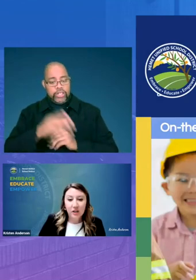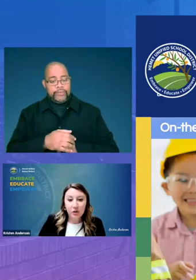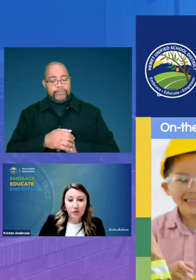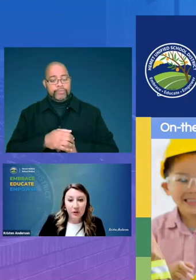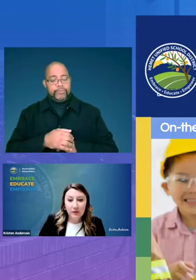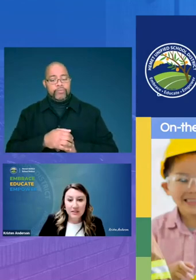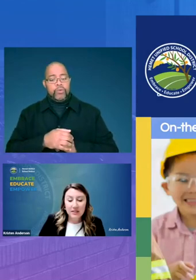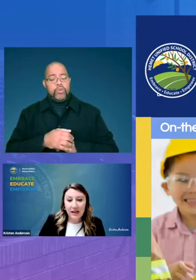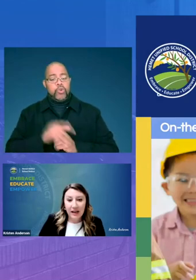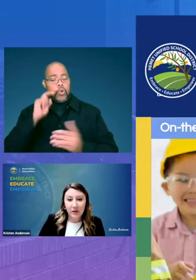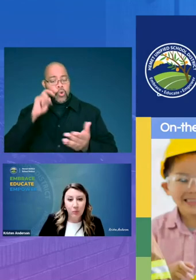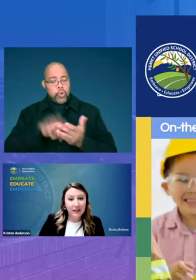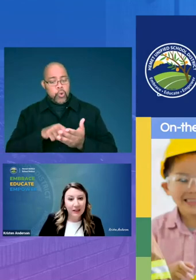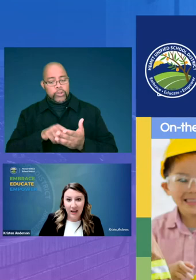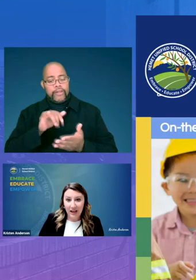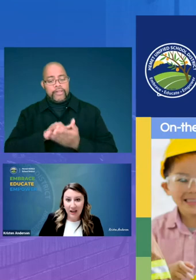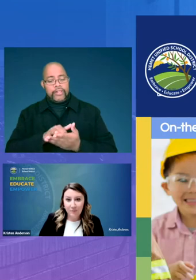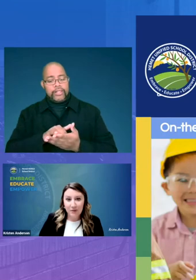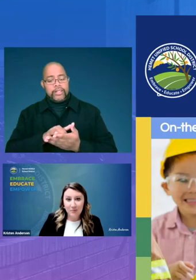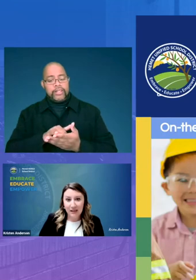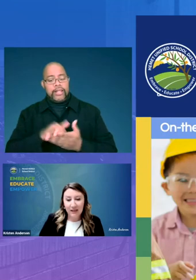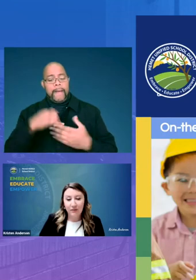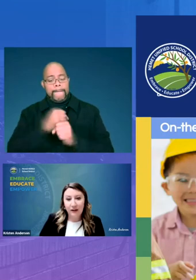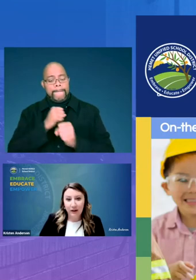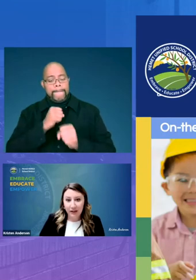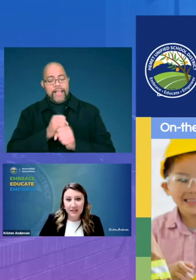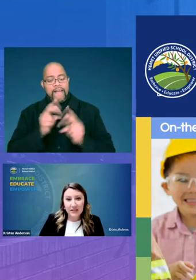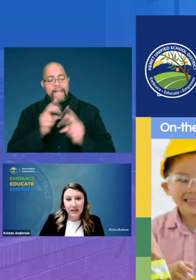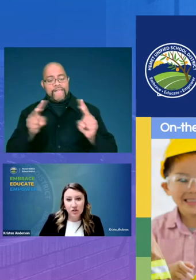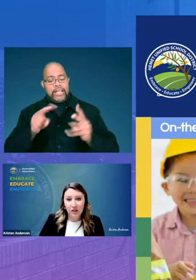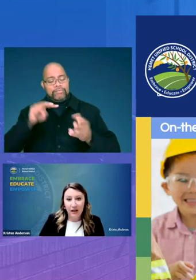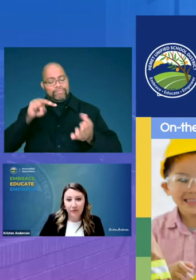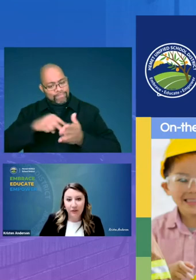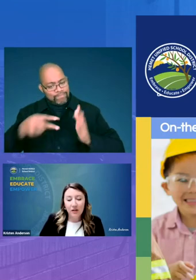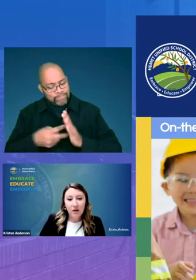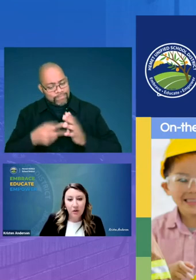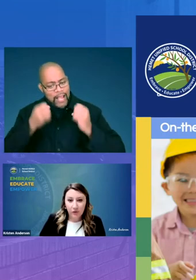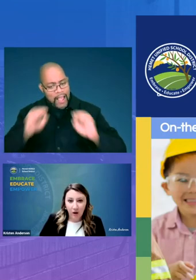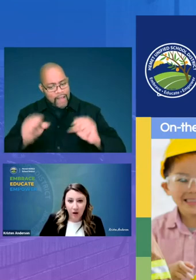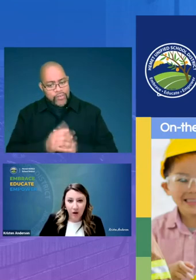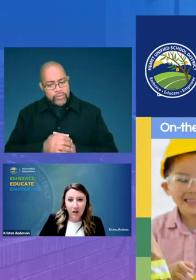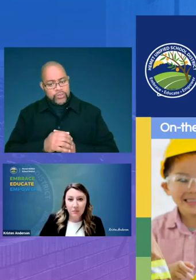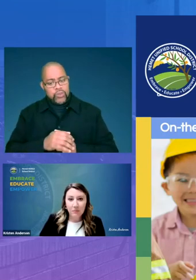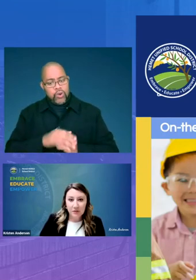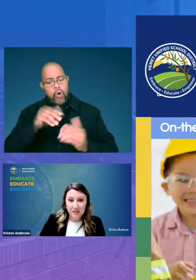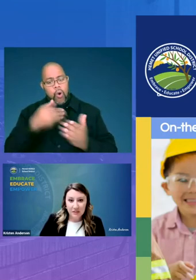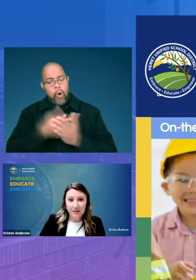you'll notice that we again have been making a very intentional effort for all participants